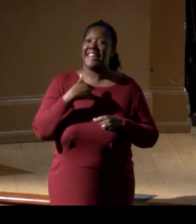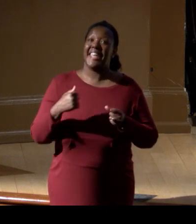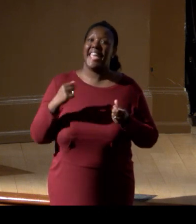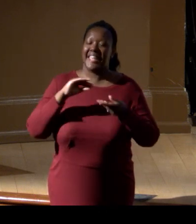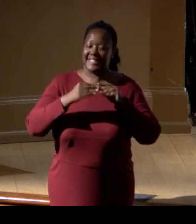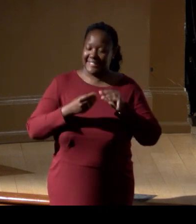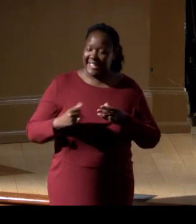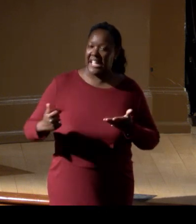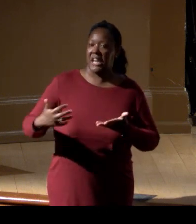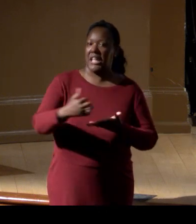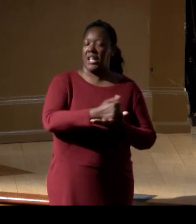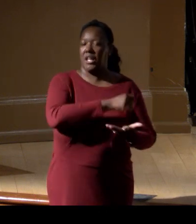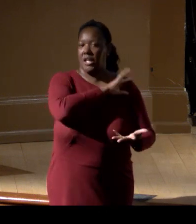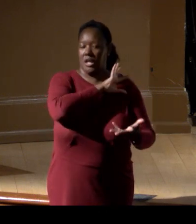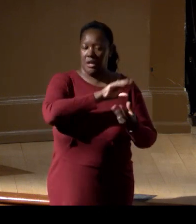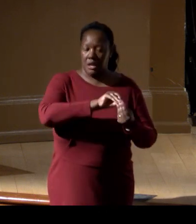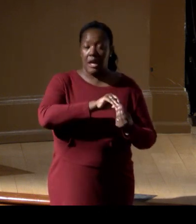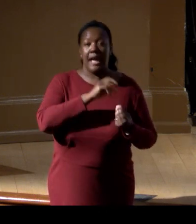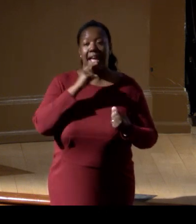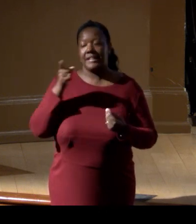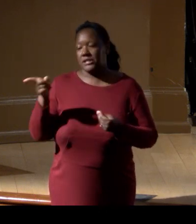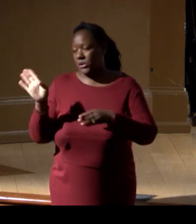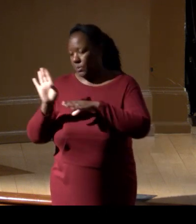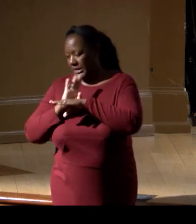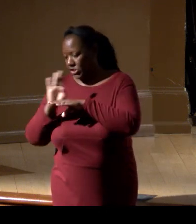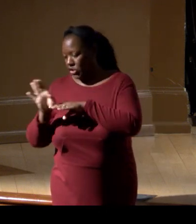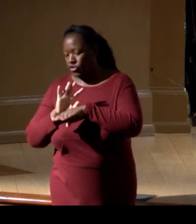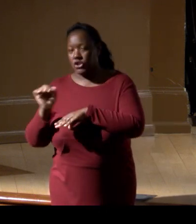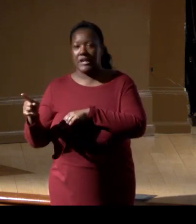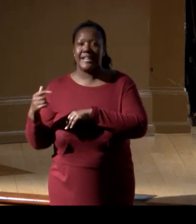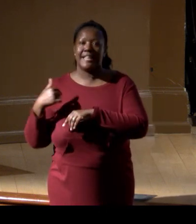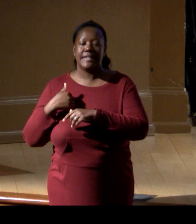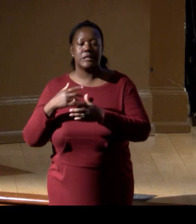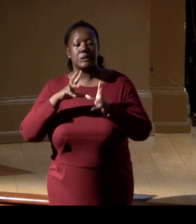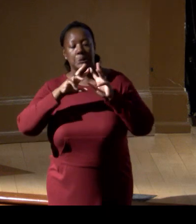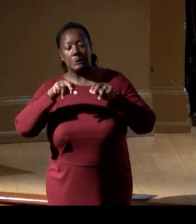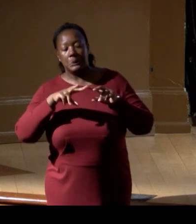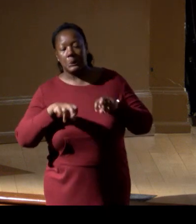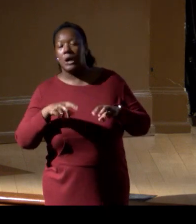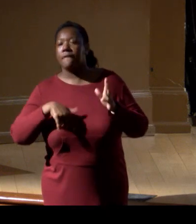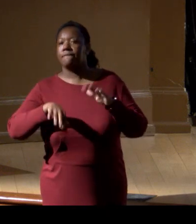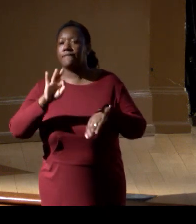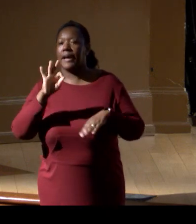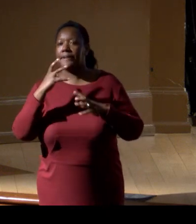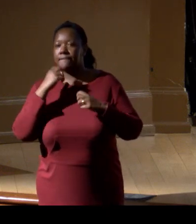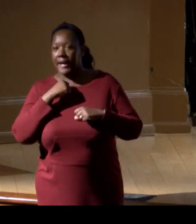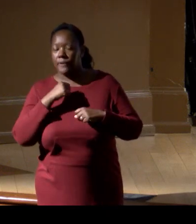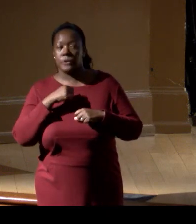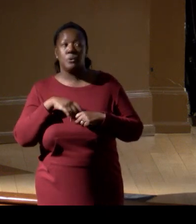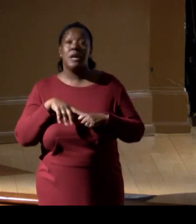"and maybe industry can contribute that for some value, "and it can contribute some dollar contributions